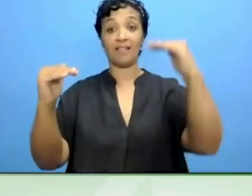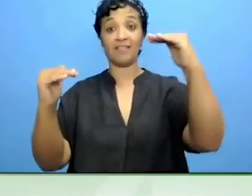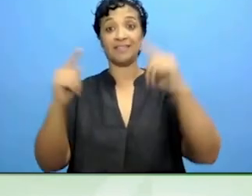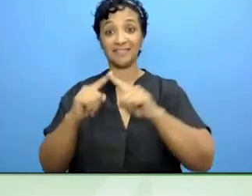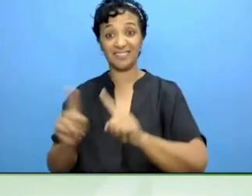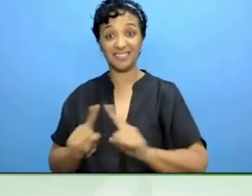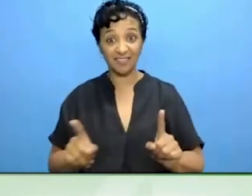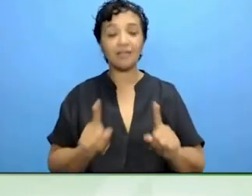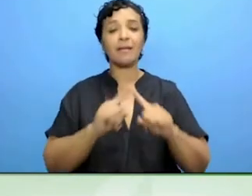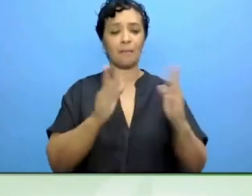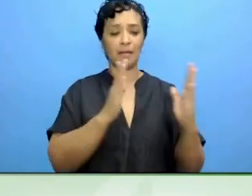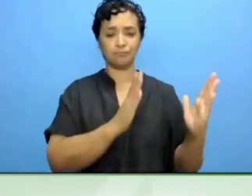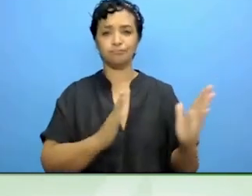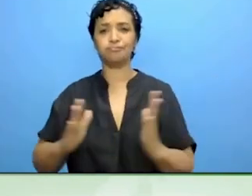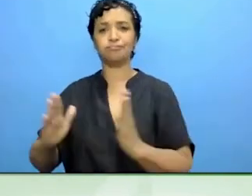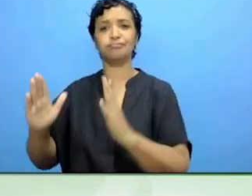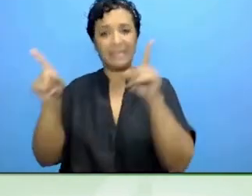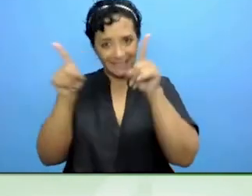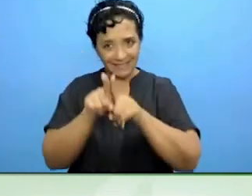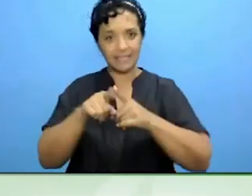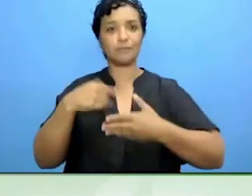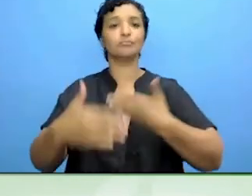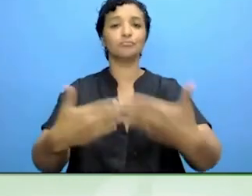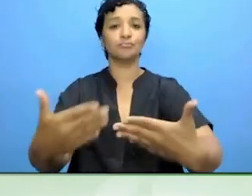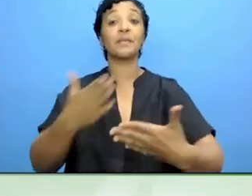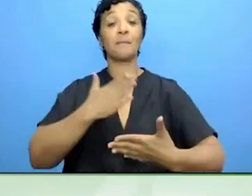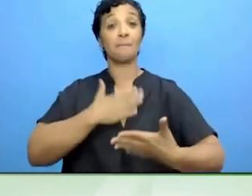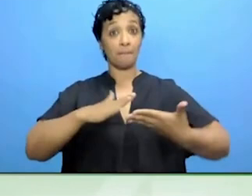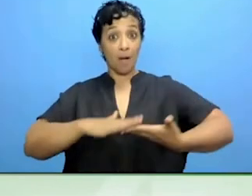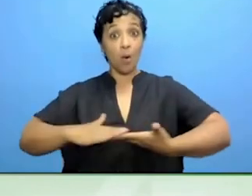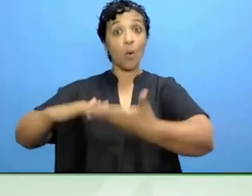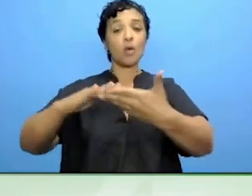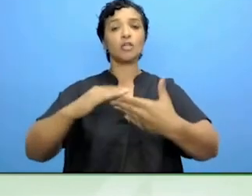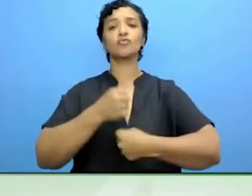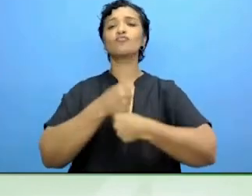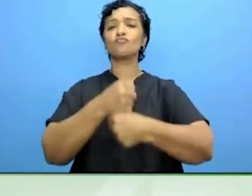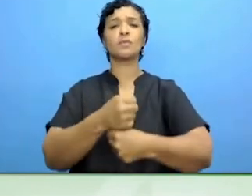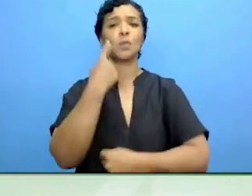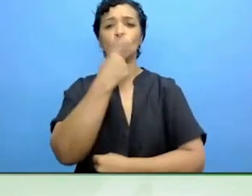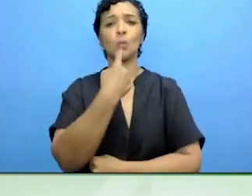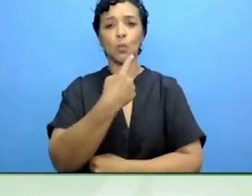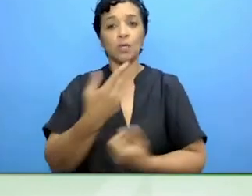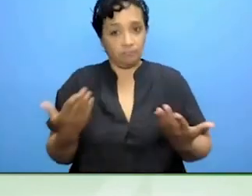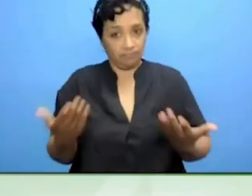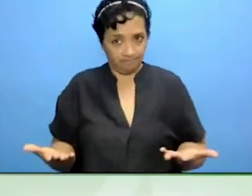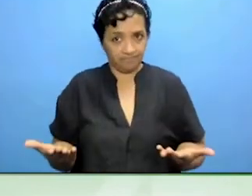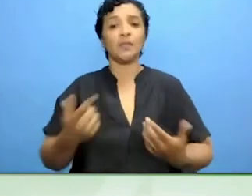I represent an organisation that is active in 41 countries in Europe